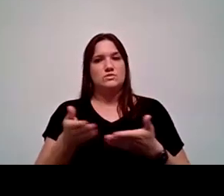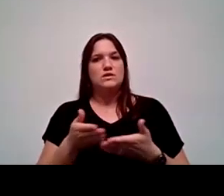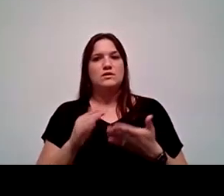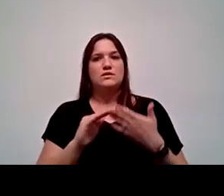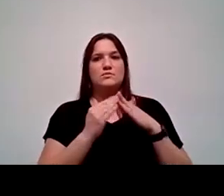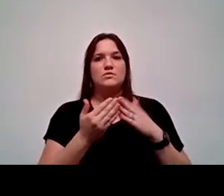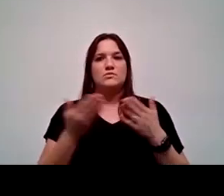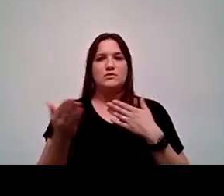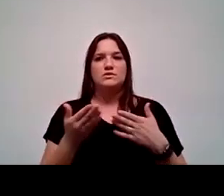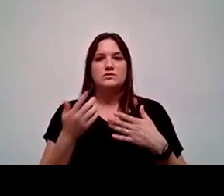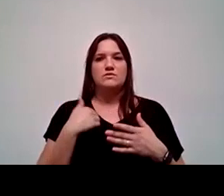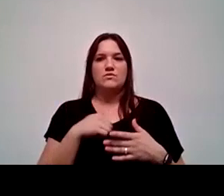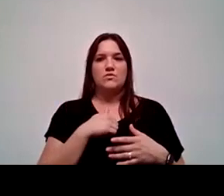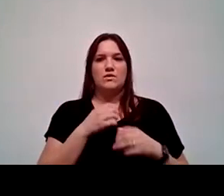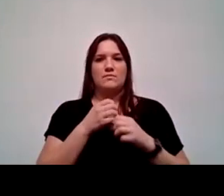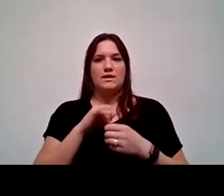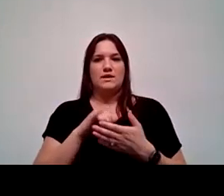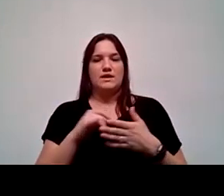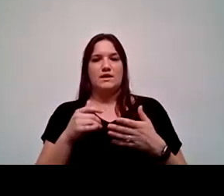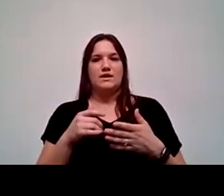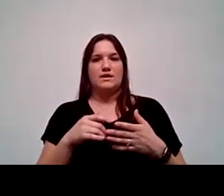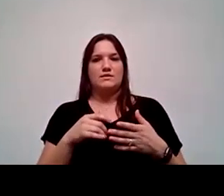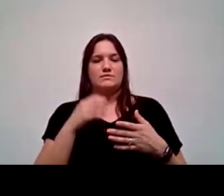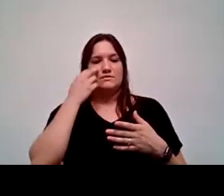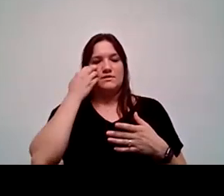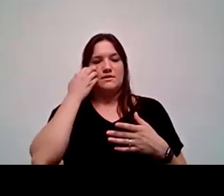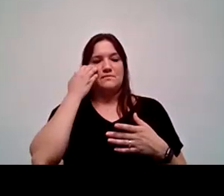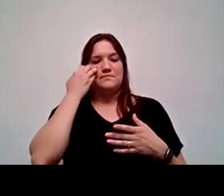And when we made that application and the implications